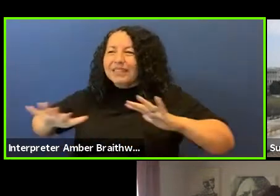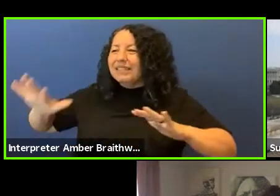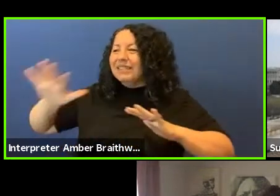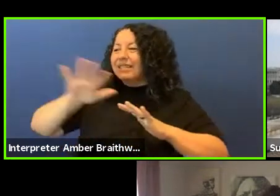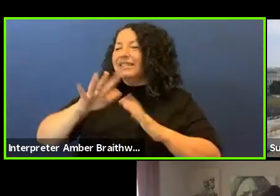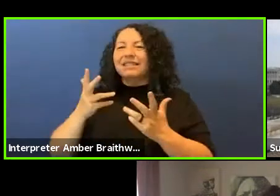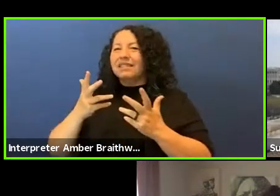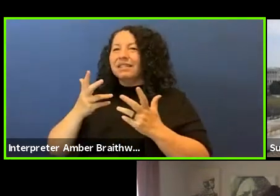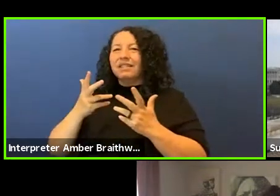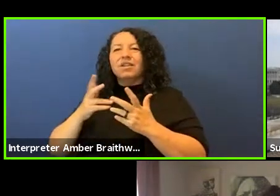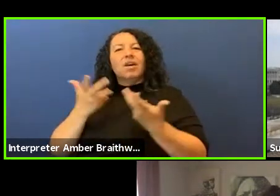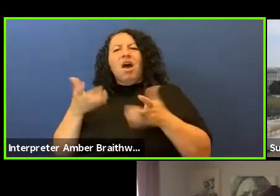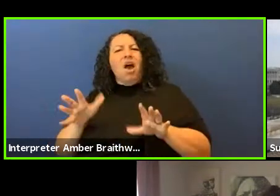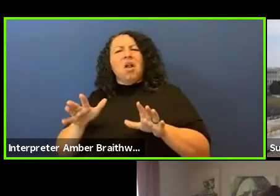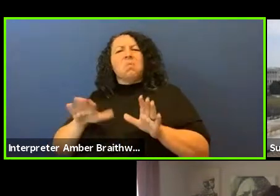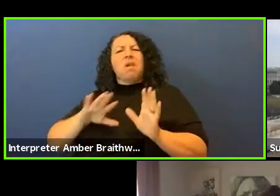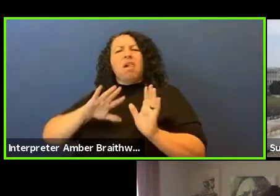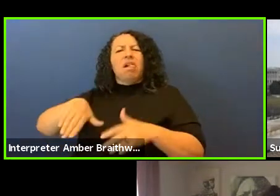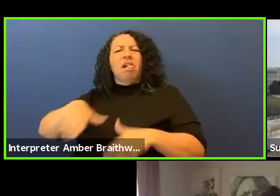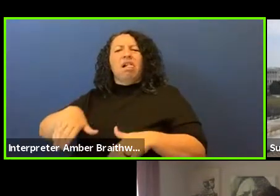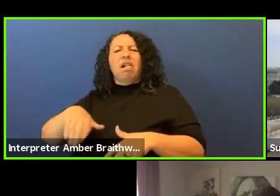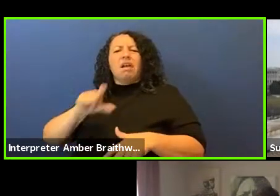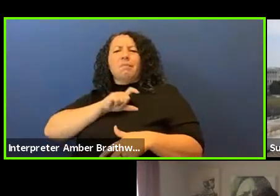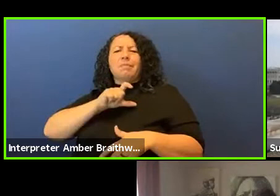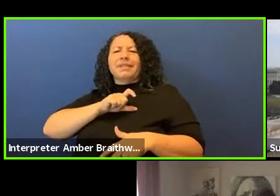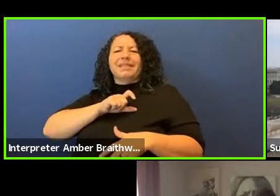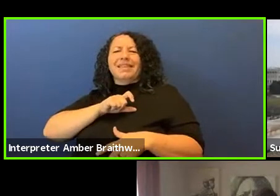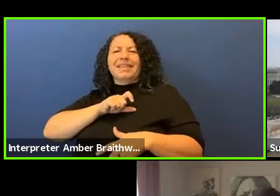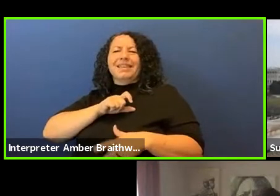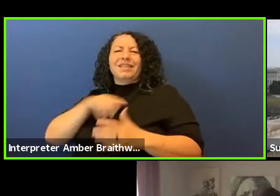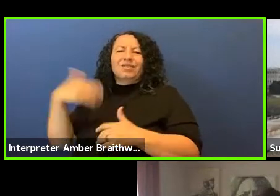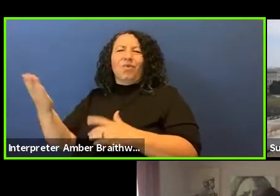discount that police brutality doesn't just happen in urban places